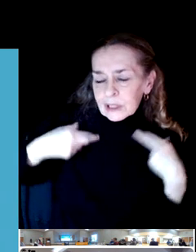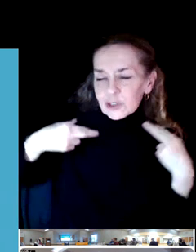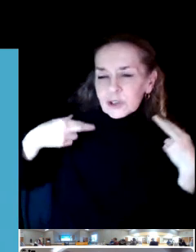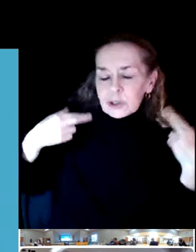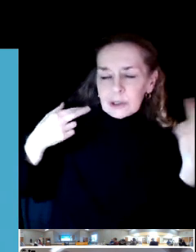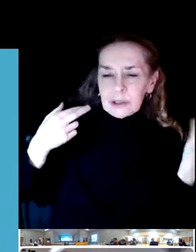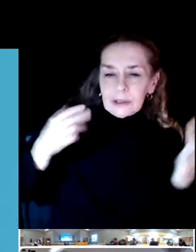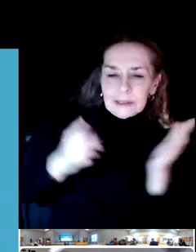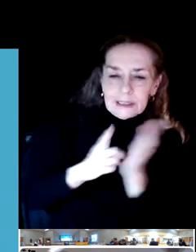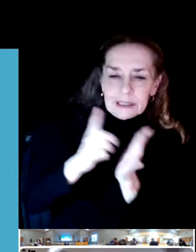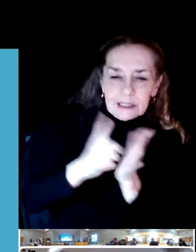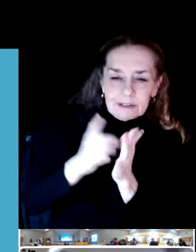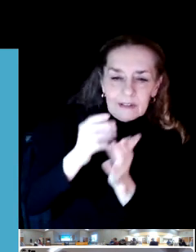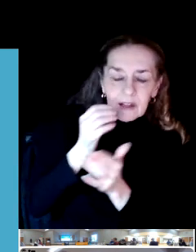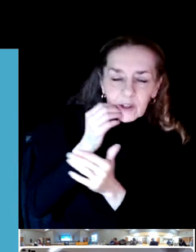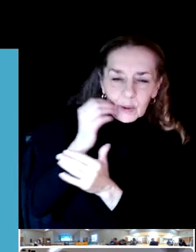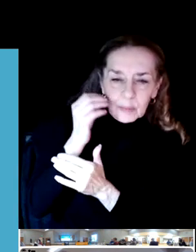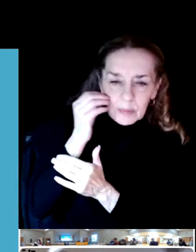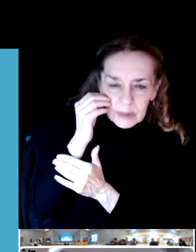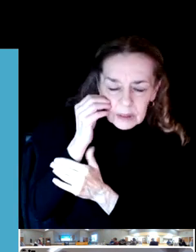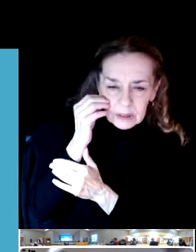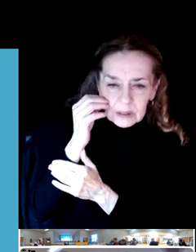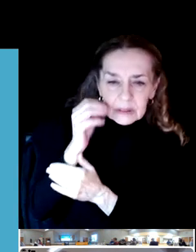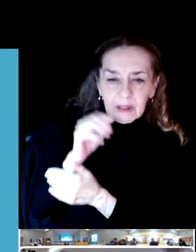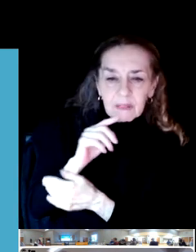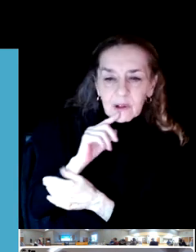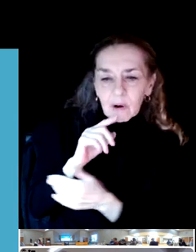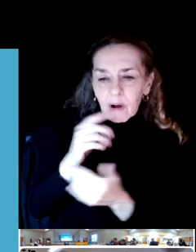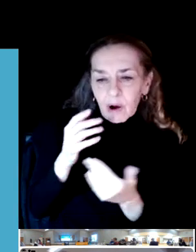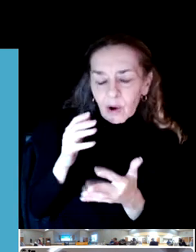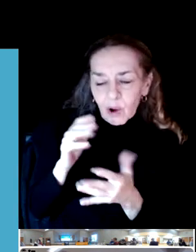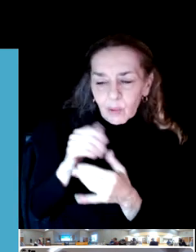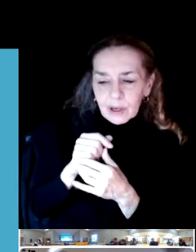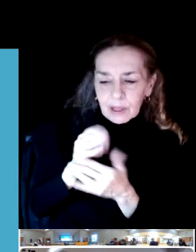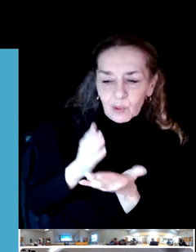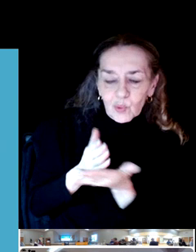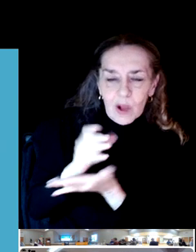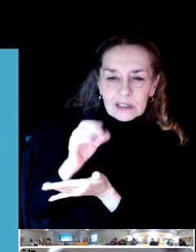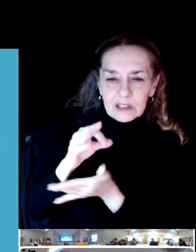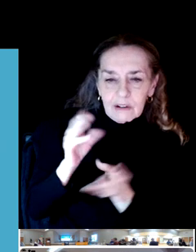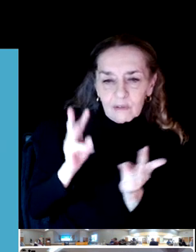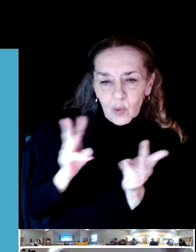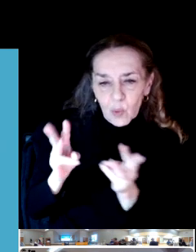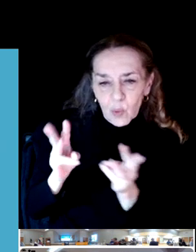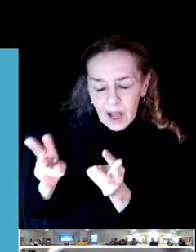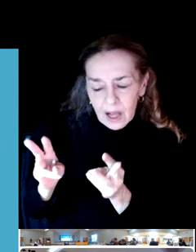There are existing street rights-of-way that were created as part of that.